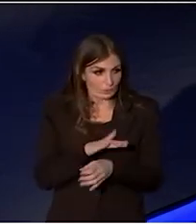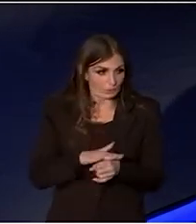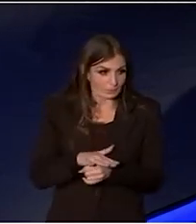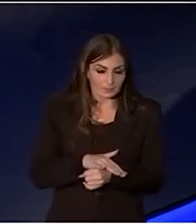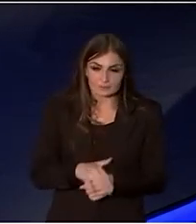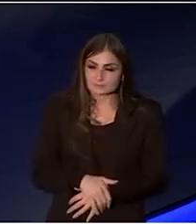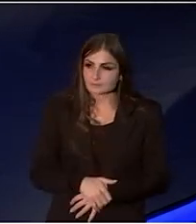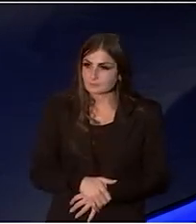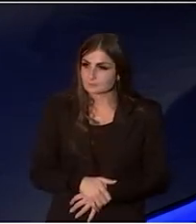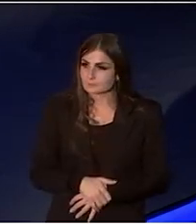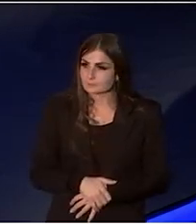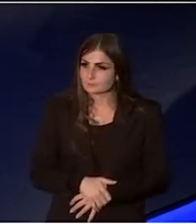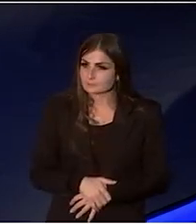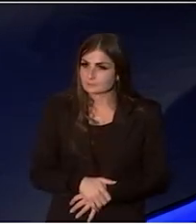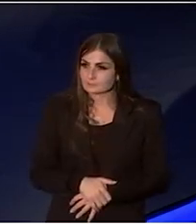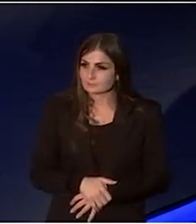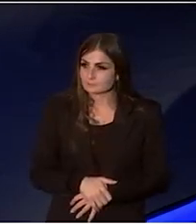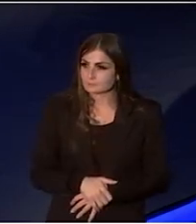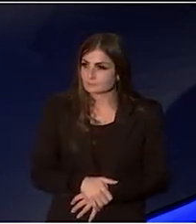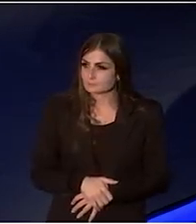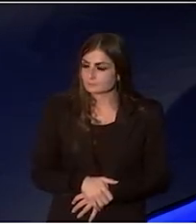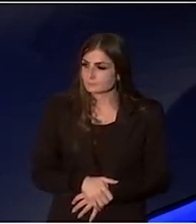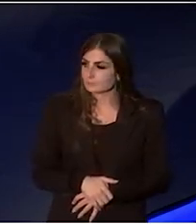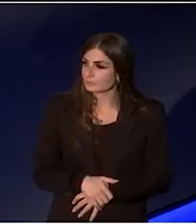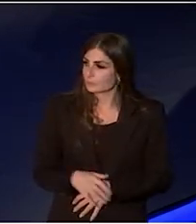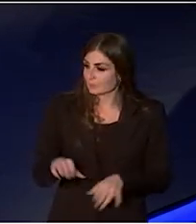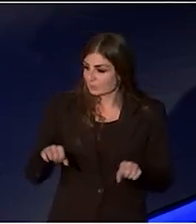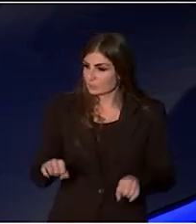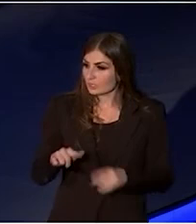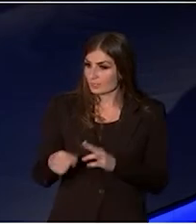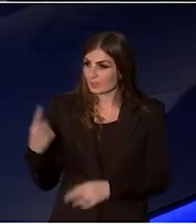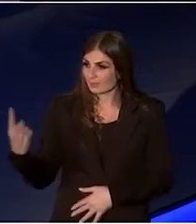being chaired by the individual who was responsible for the Respect at